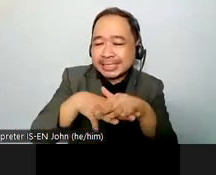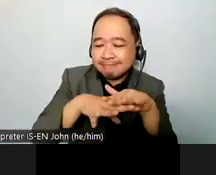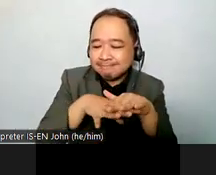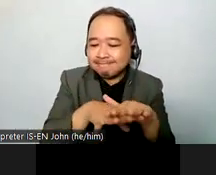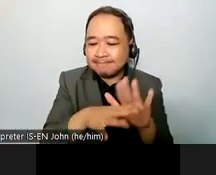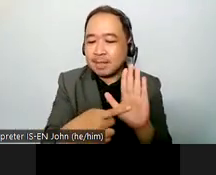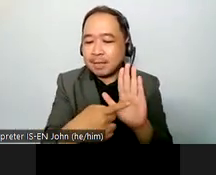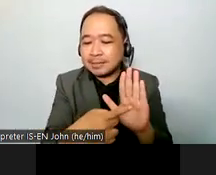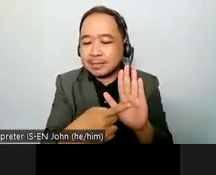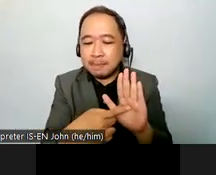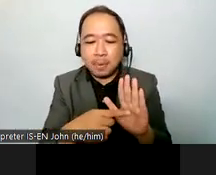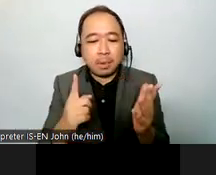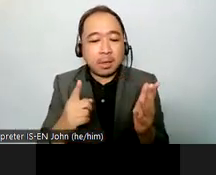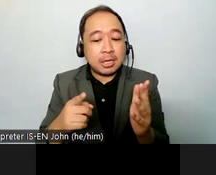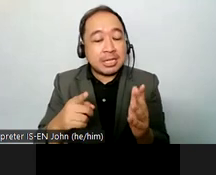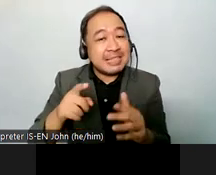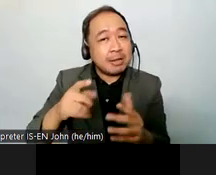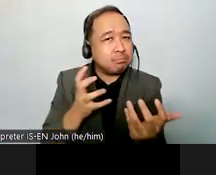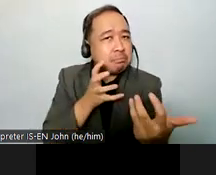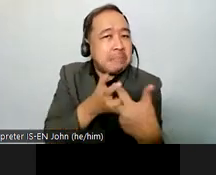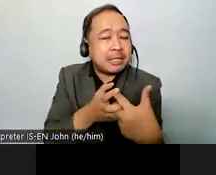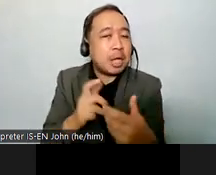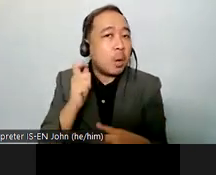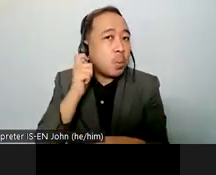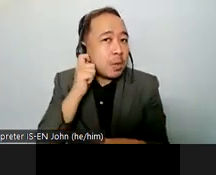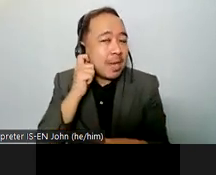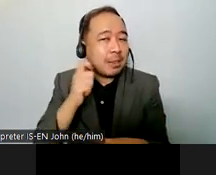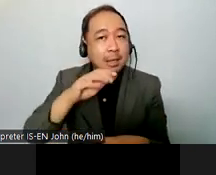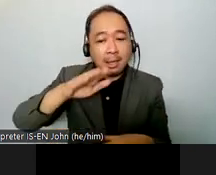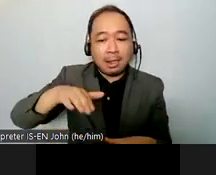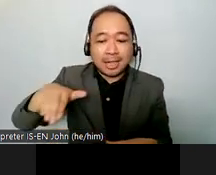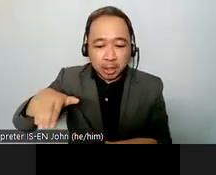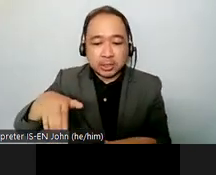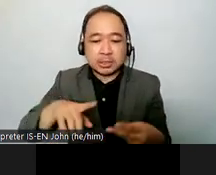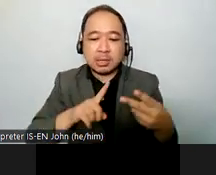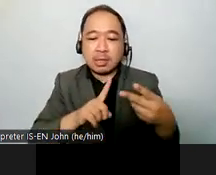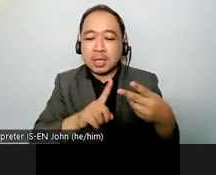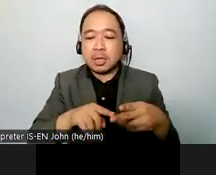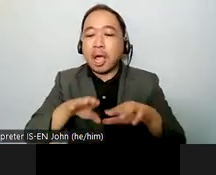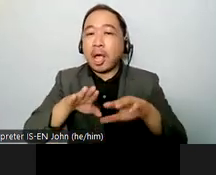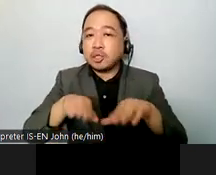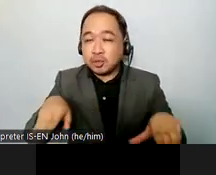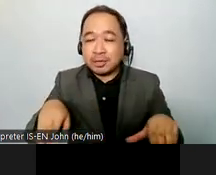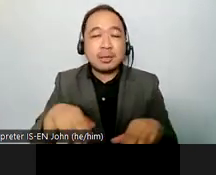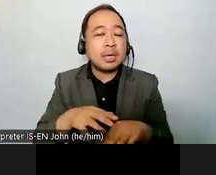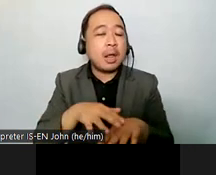the right to life to education to health to work to liberty insecurity